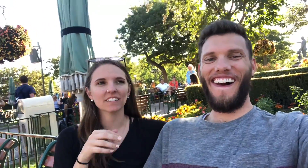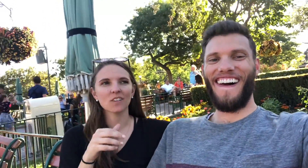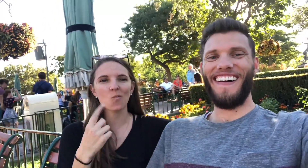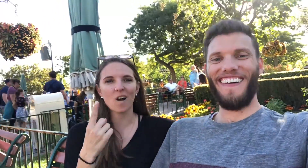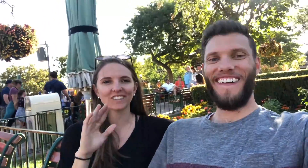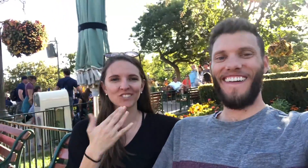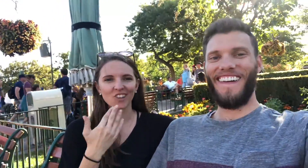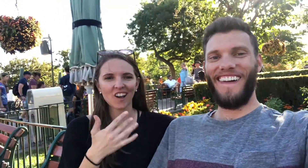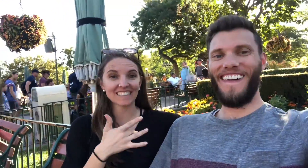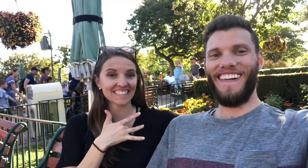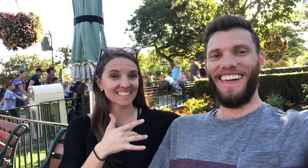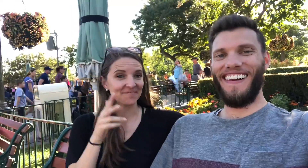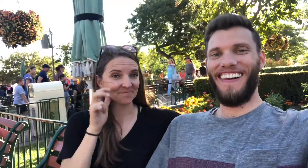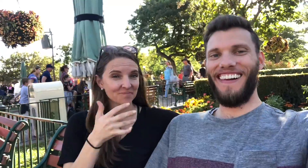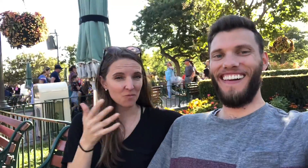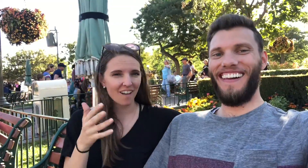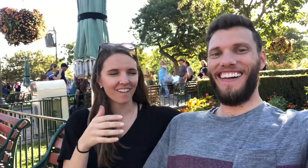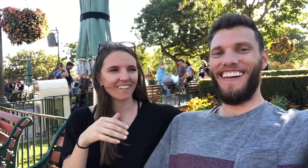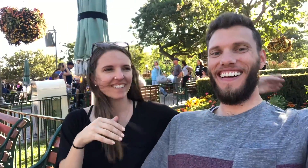There is one song you typically play,